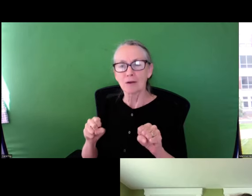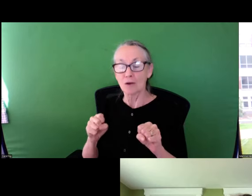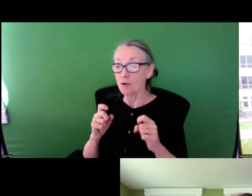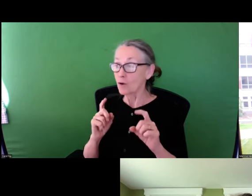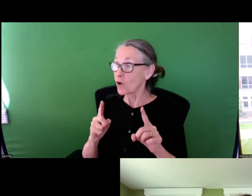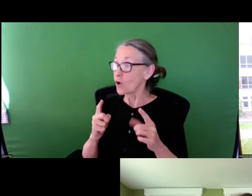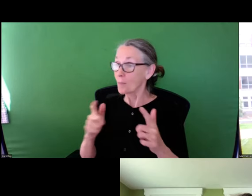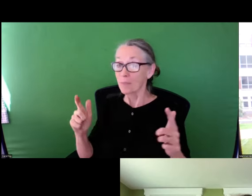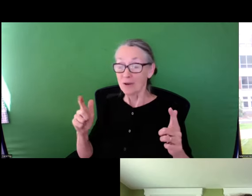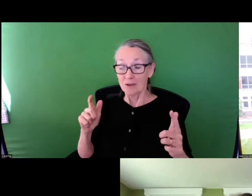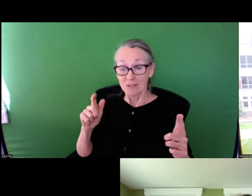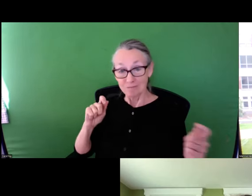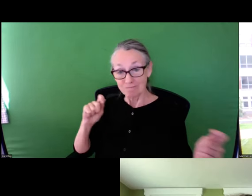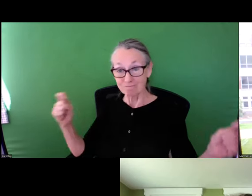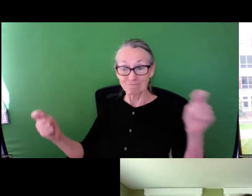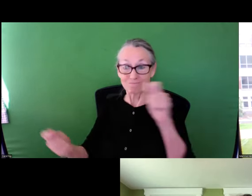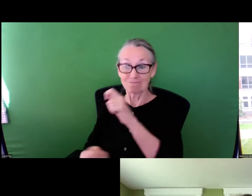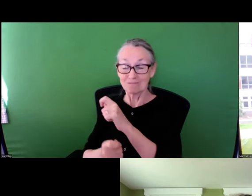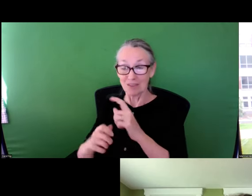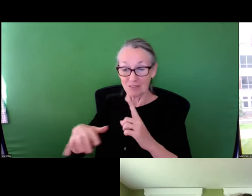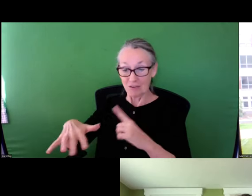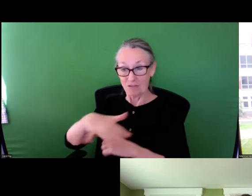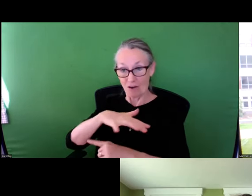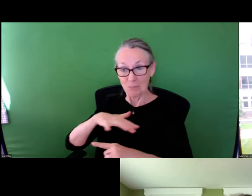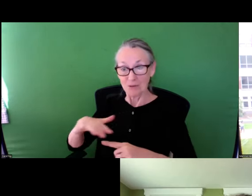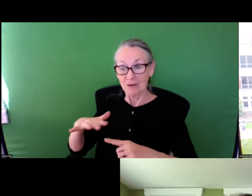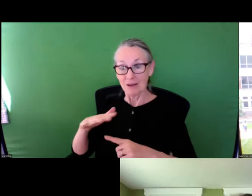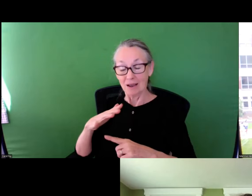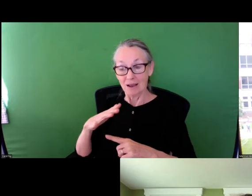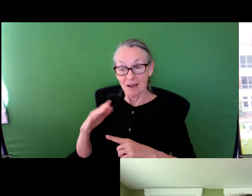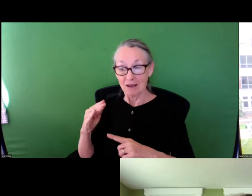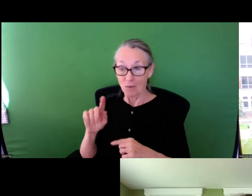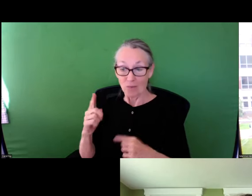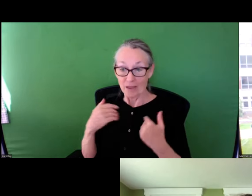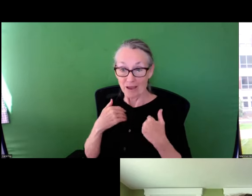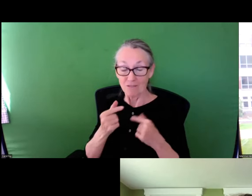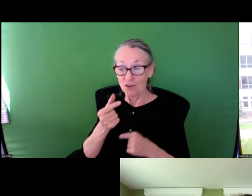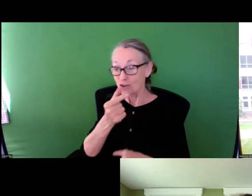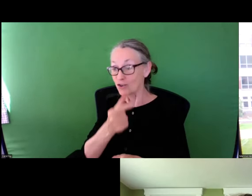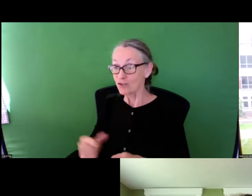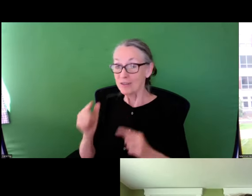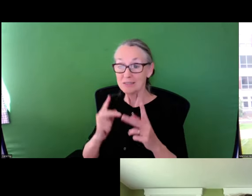over time, maybe we can sort of go big and completely transform the building environment as we know